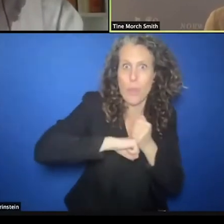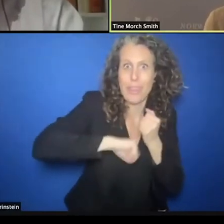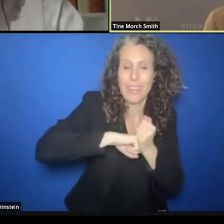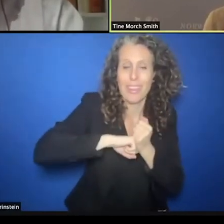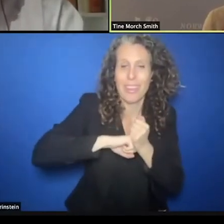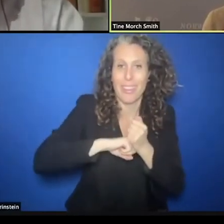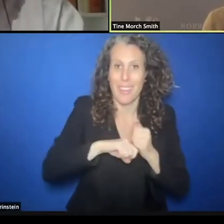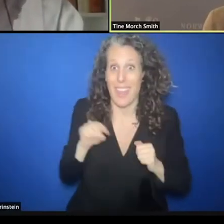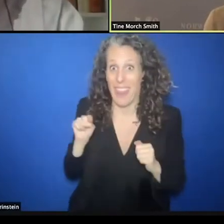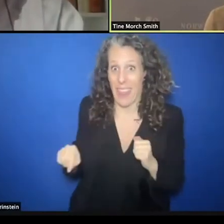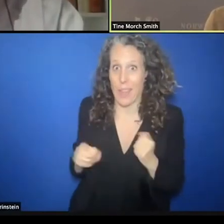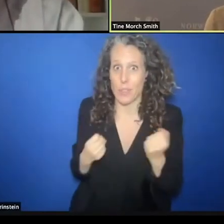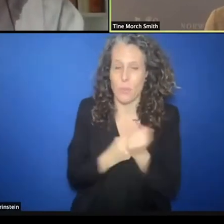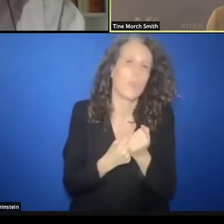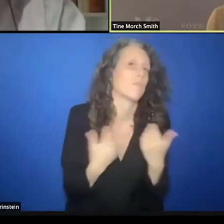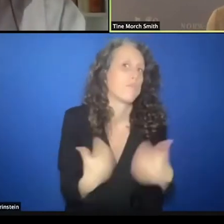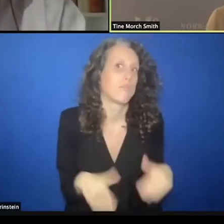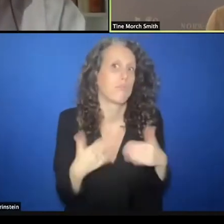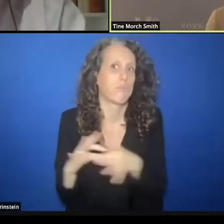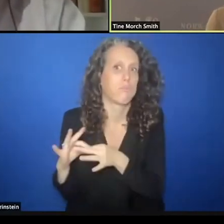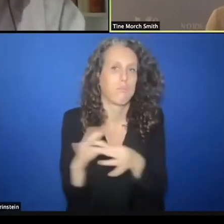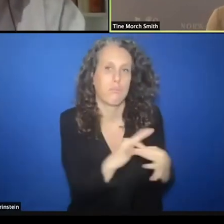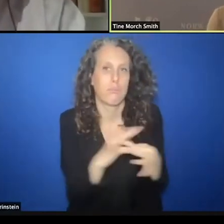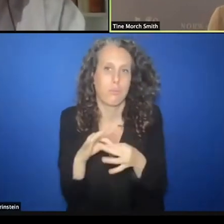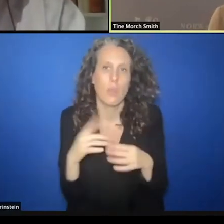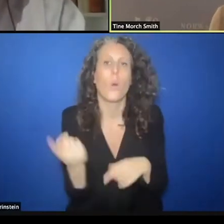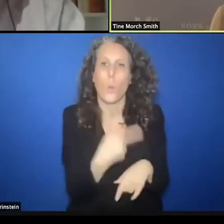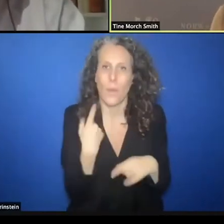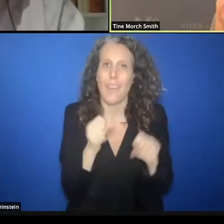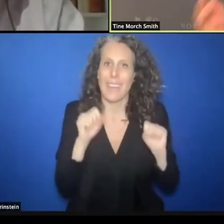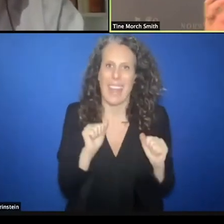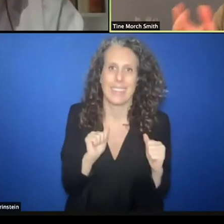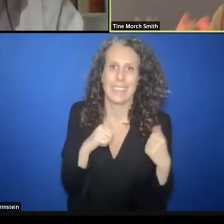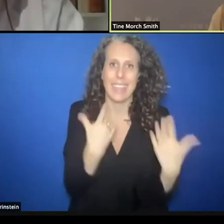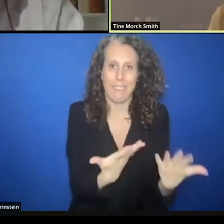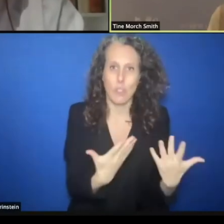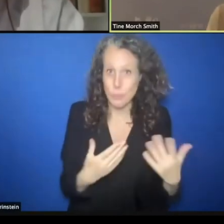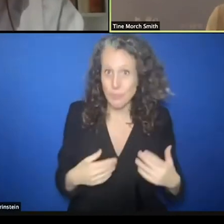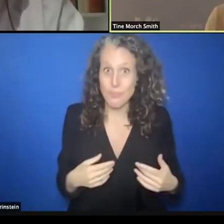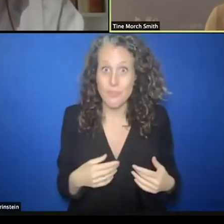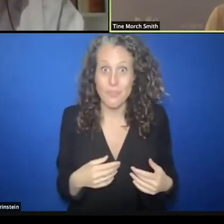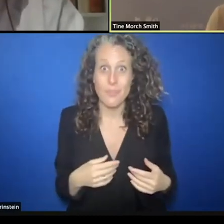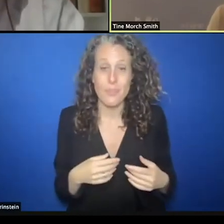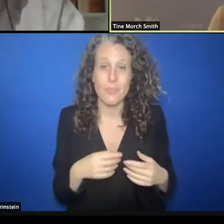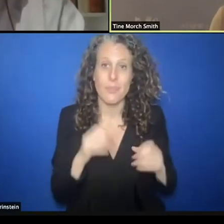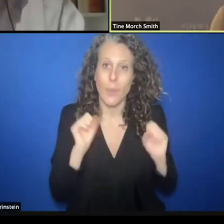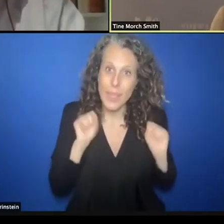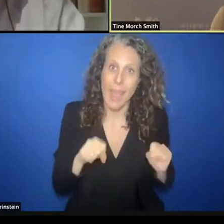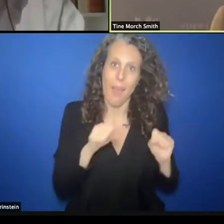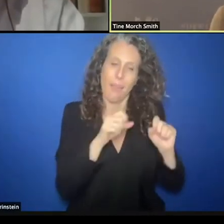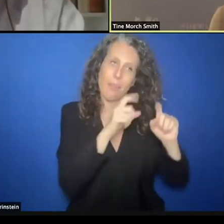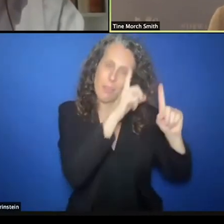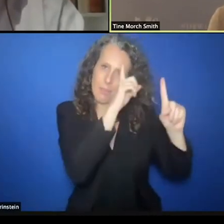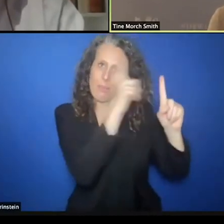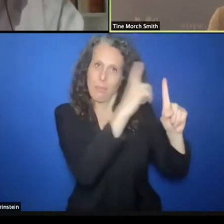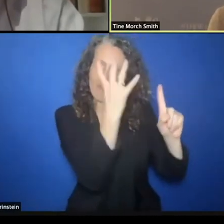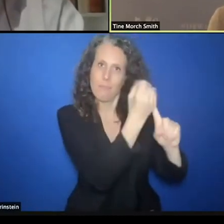be crucial for us to be able to deliver on what we have, what our ambitions are. An example is